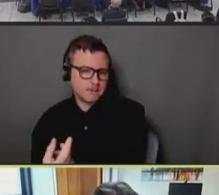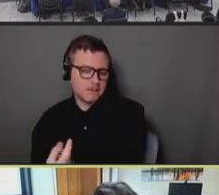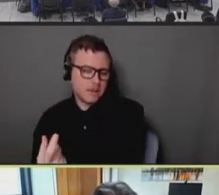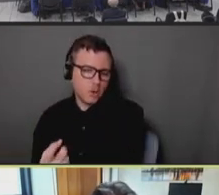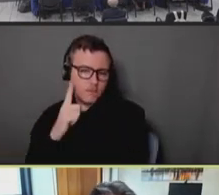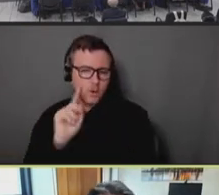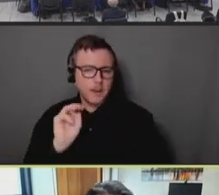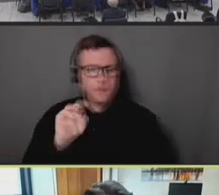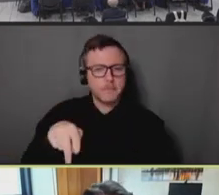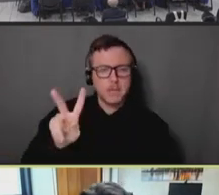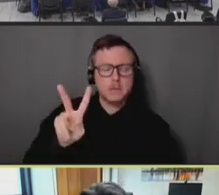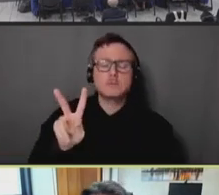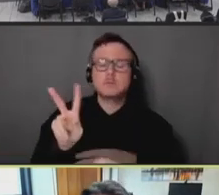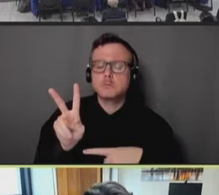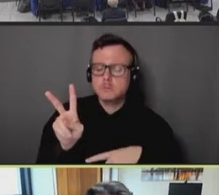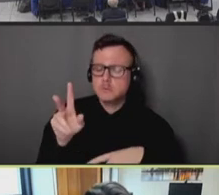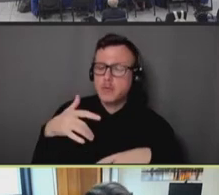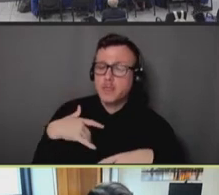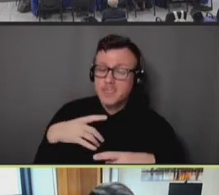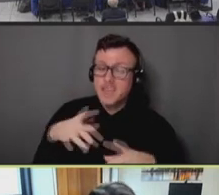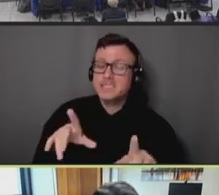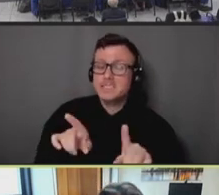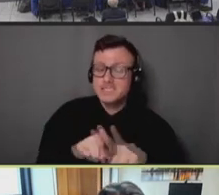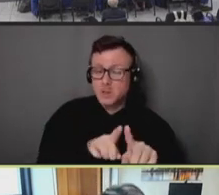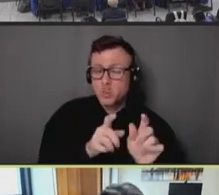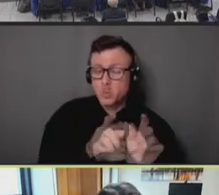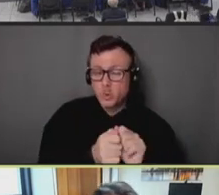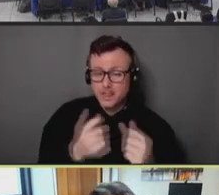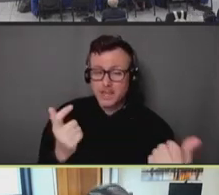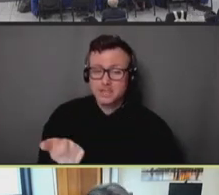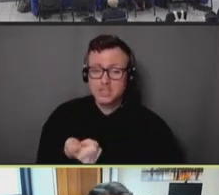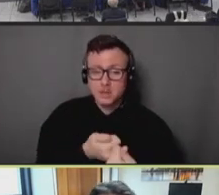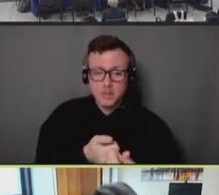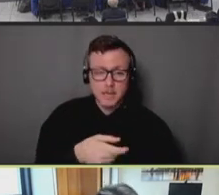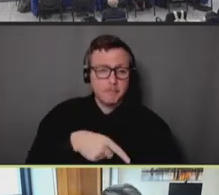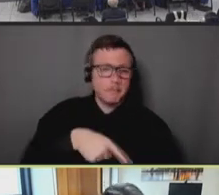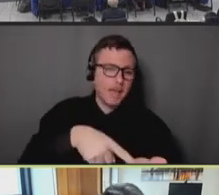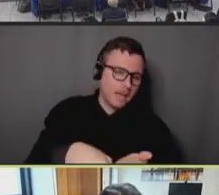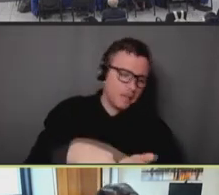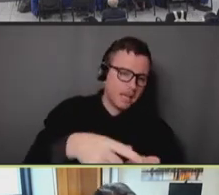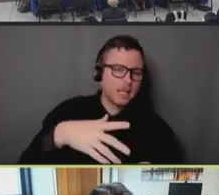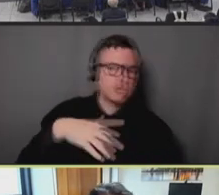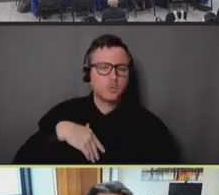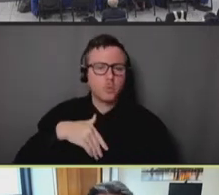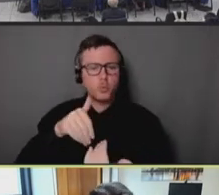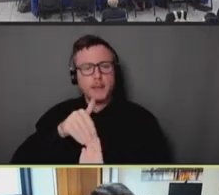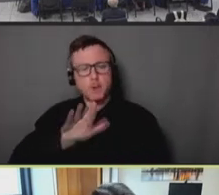possible. And that comes with its challenges, in terms of payment, reimbursement, access, coverage